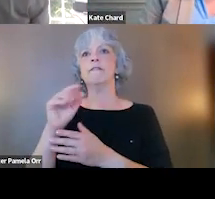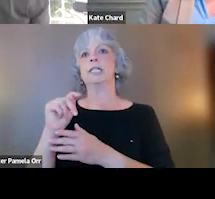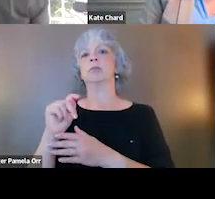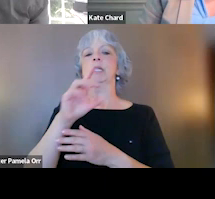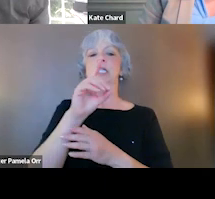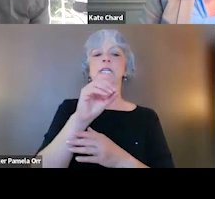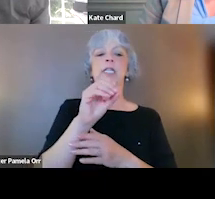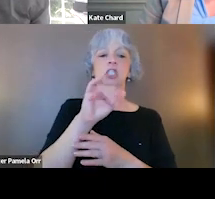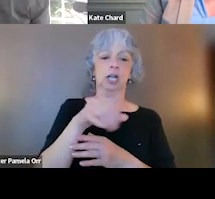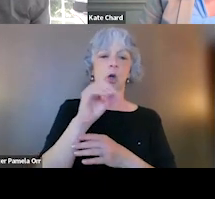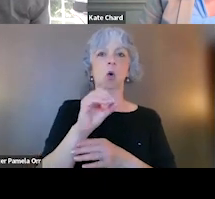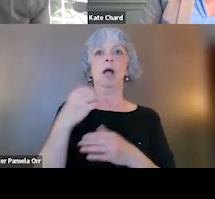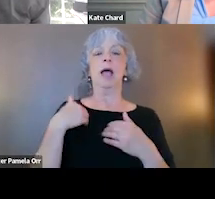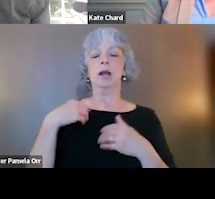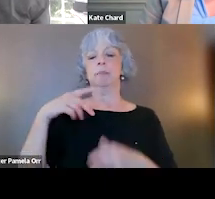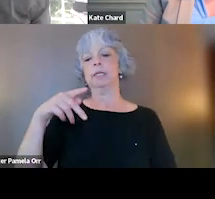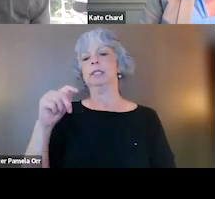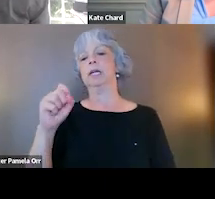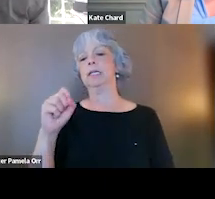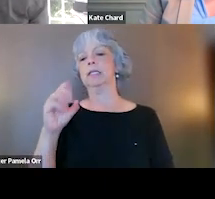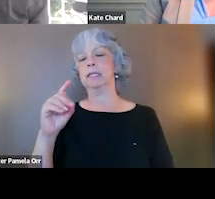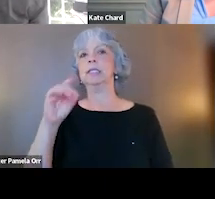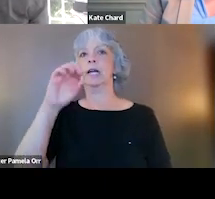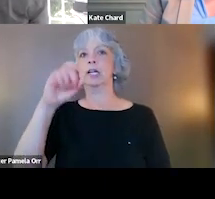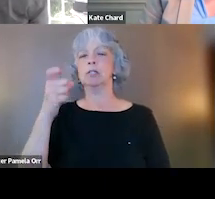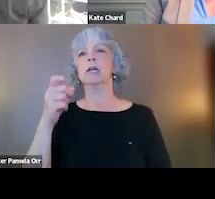who had a PTSD diagnosis and that was about 27,600 veterans